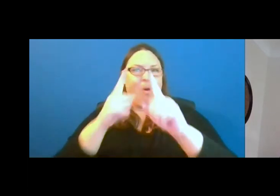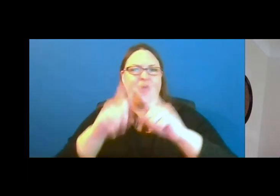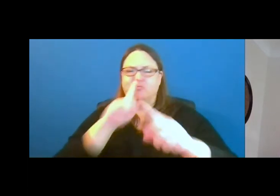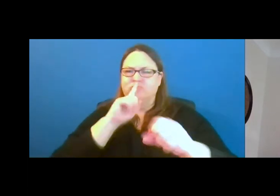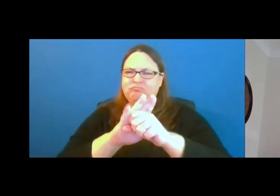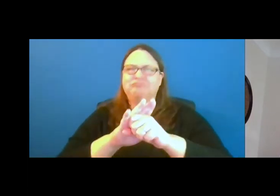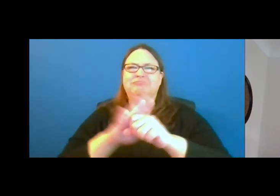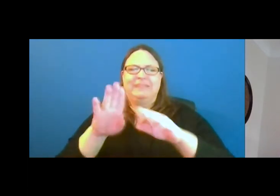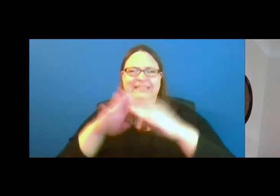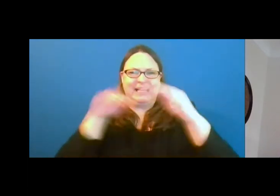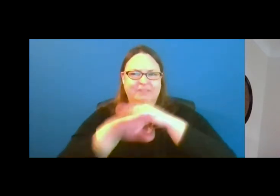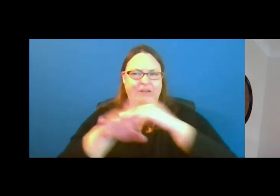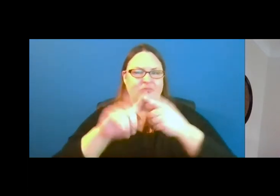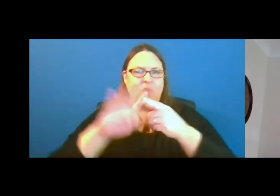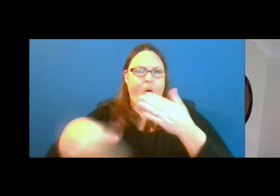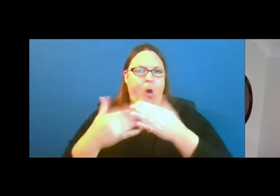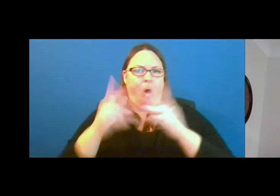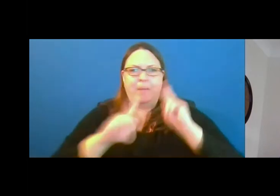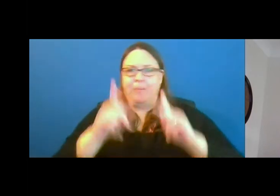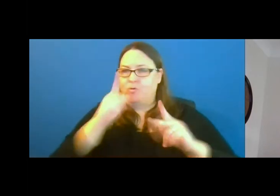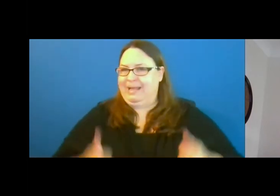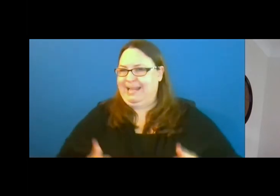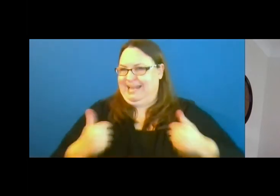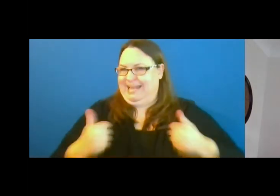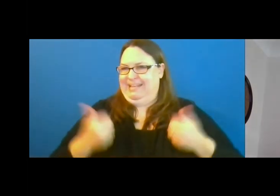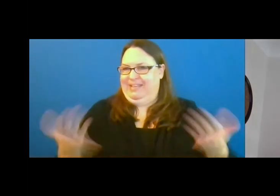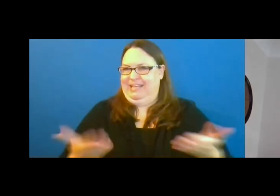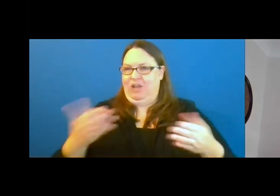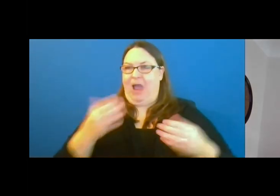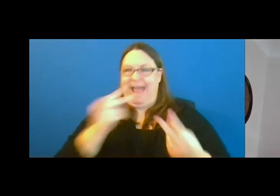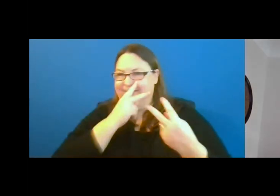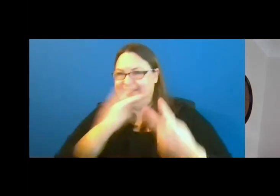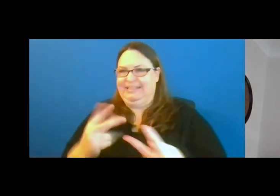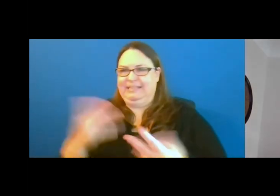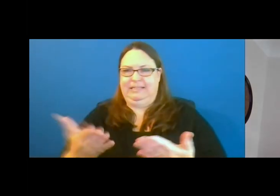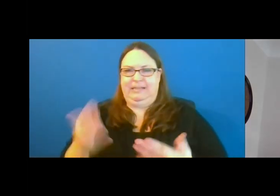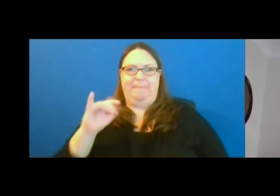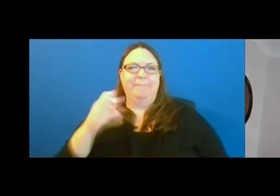in, or visit, the Great State of Michigan.